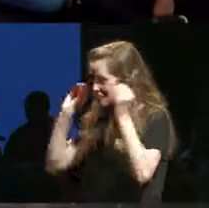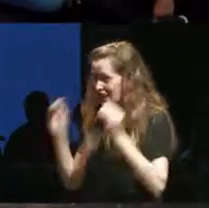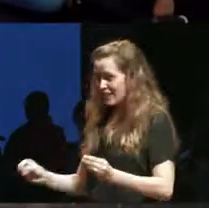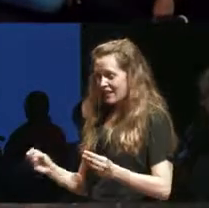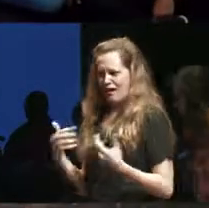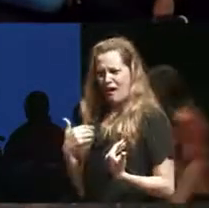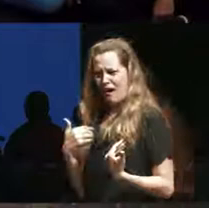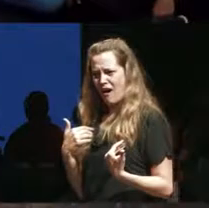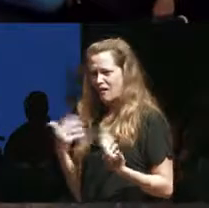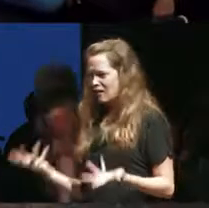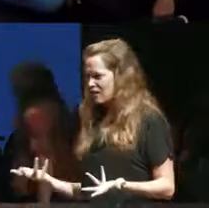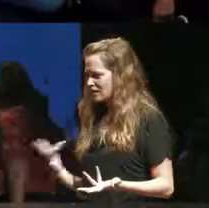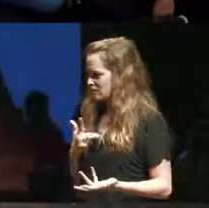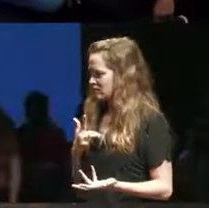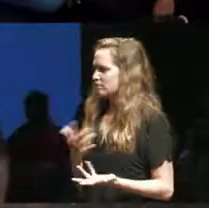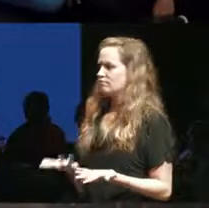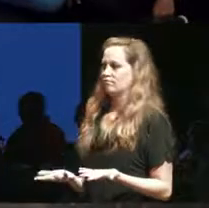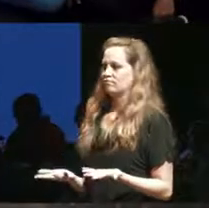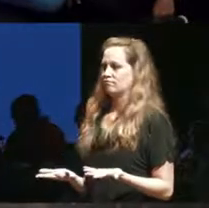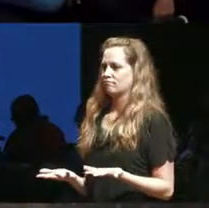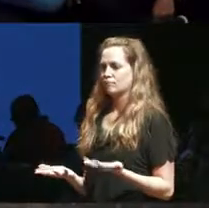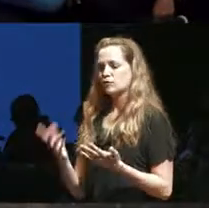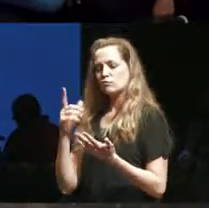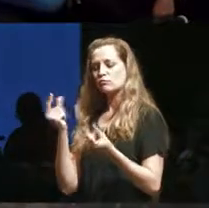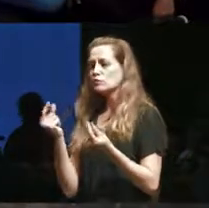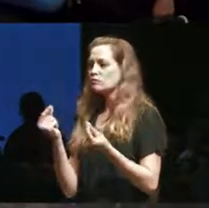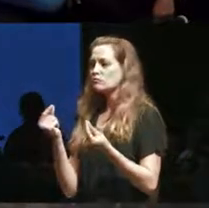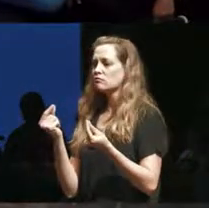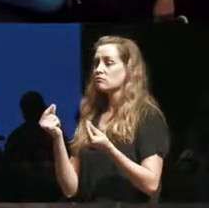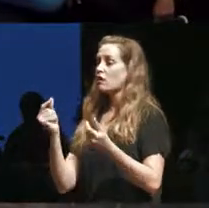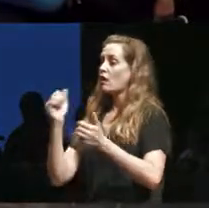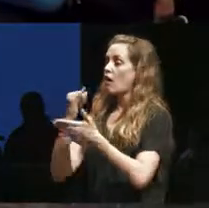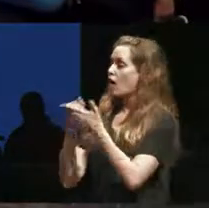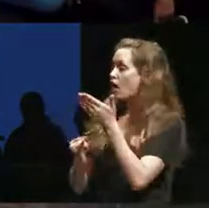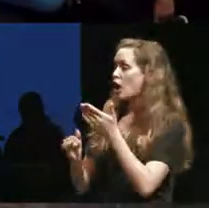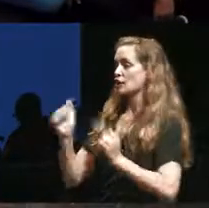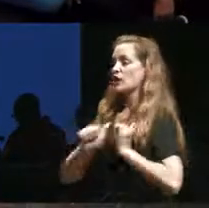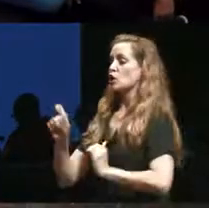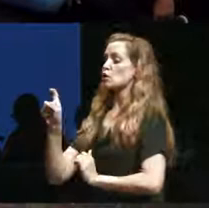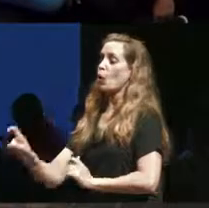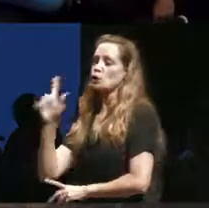recognizing and criticizing what arts and theater is supposed to do in a